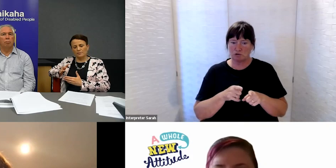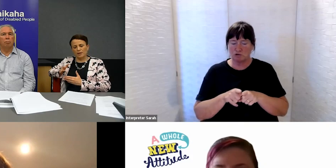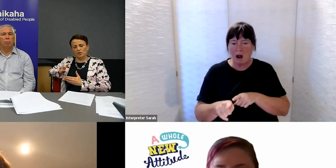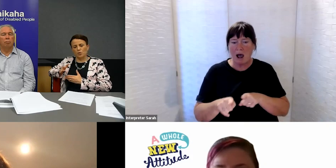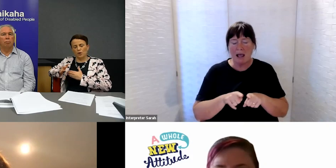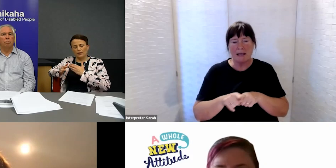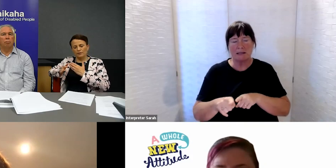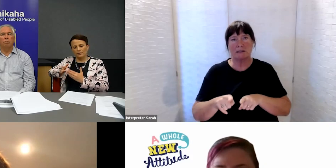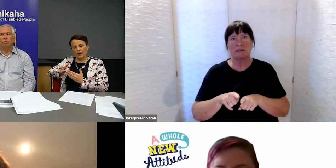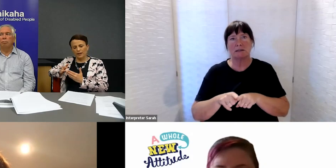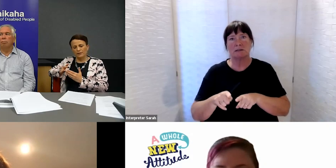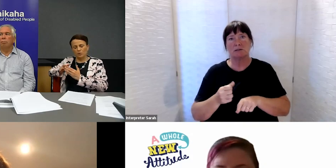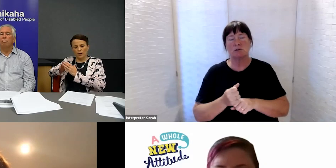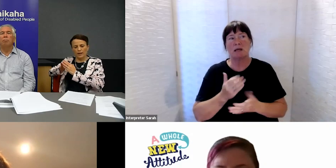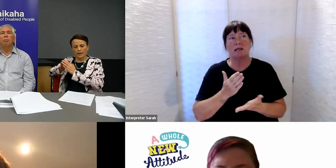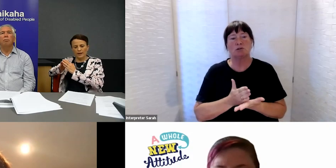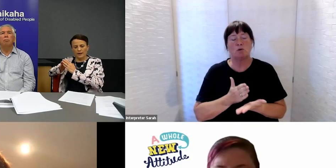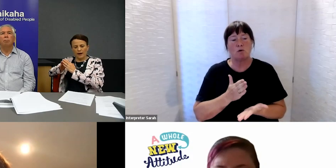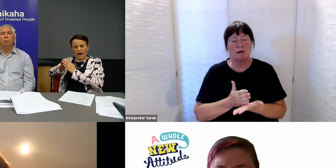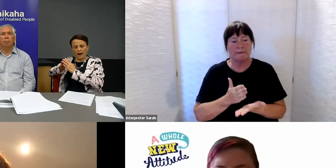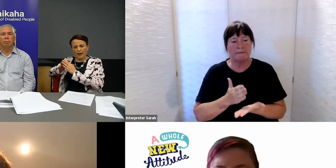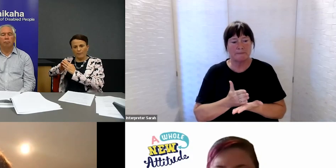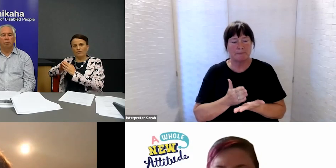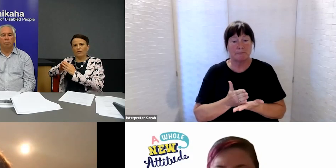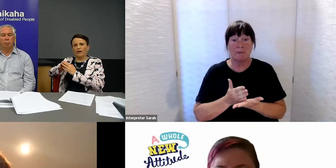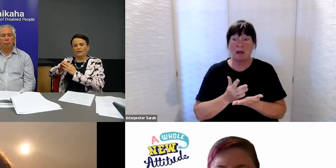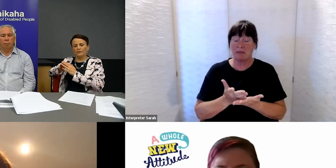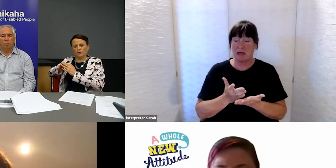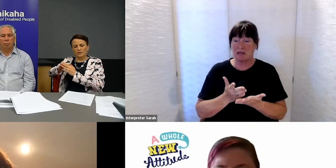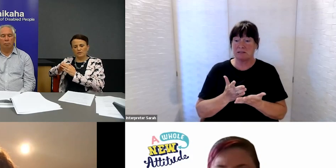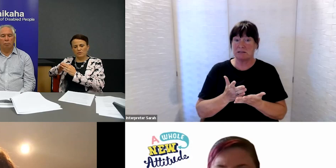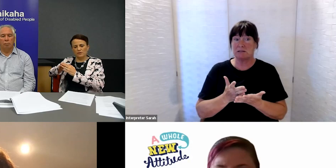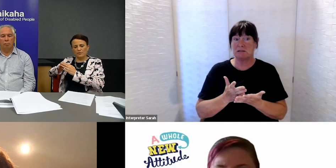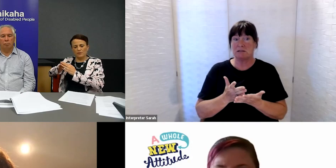make sure that we are amplifying voices across government